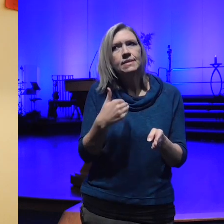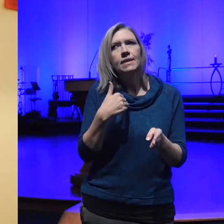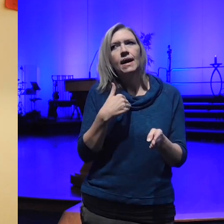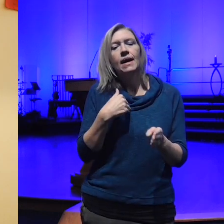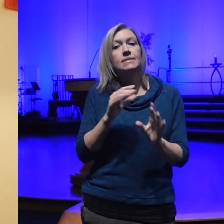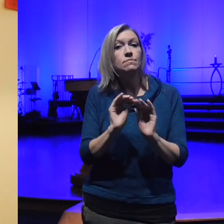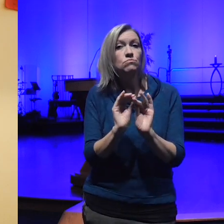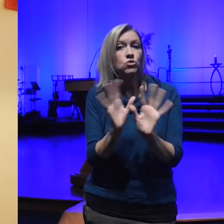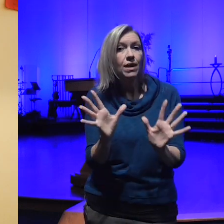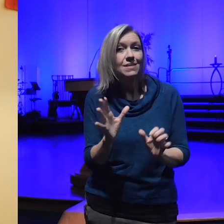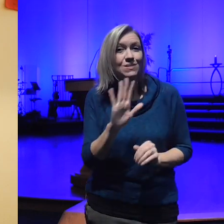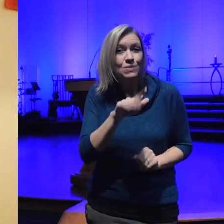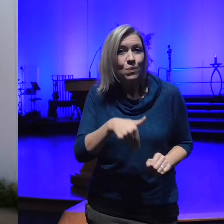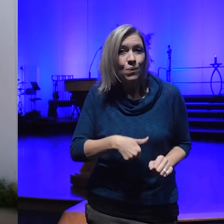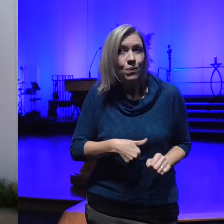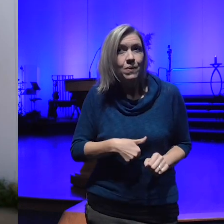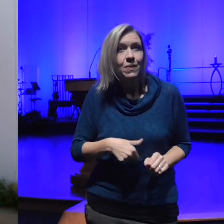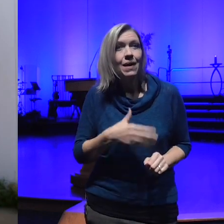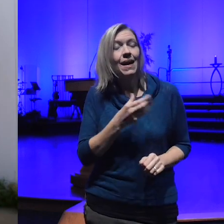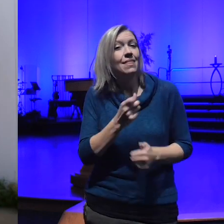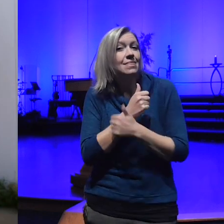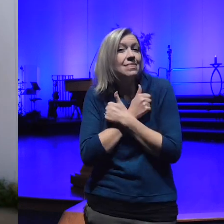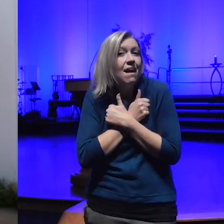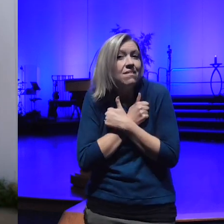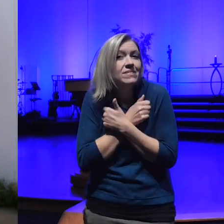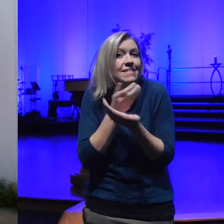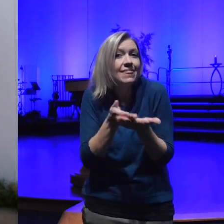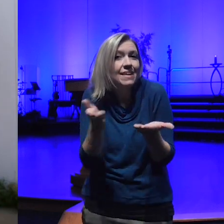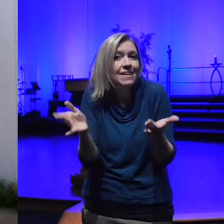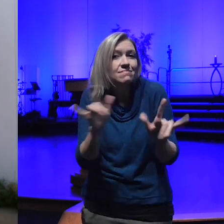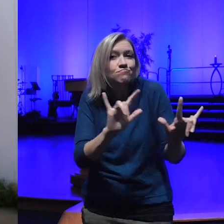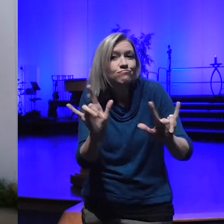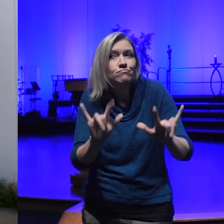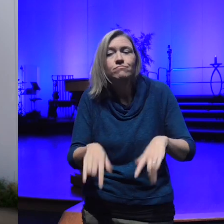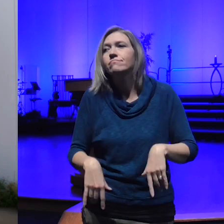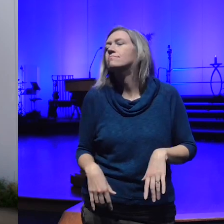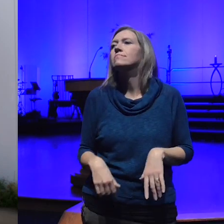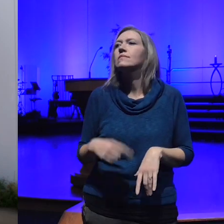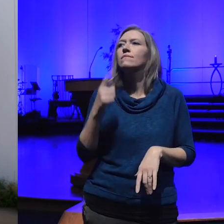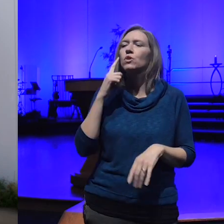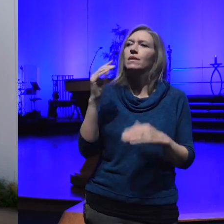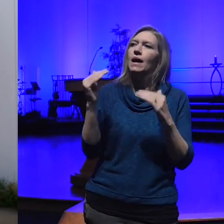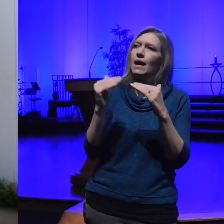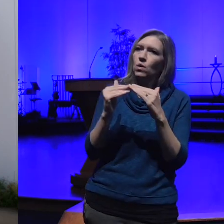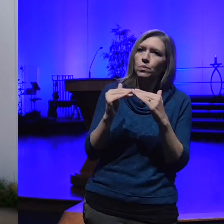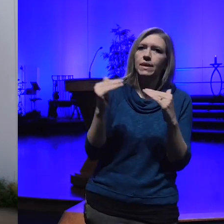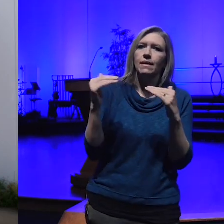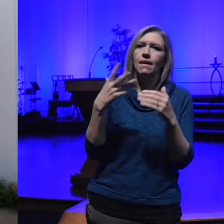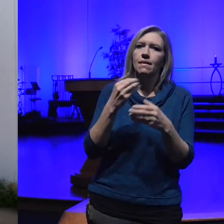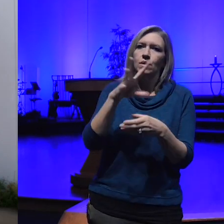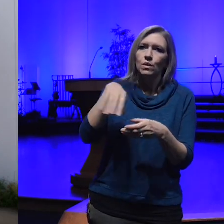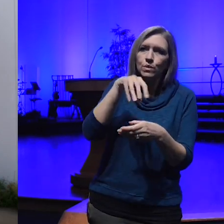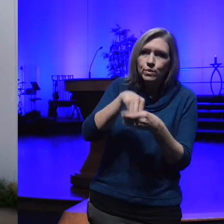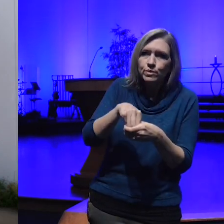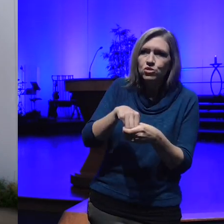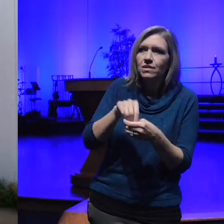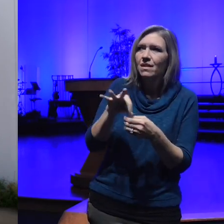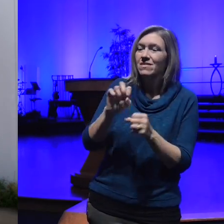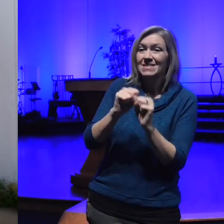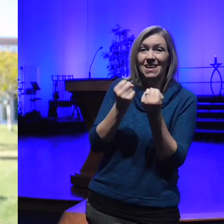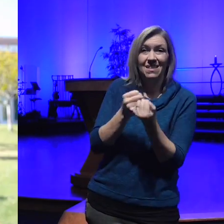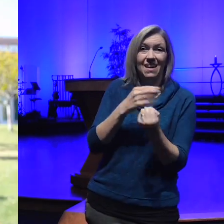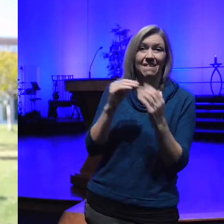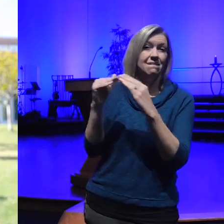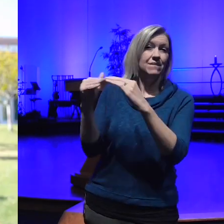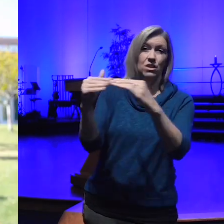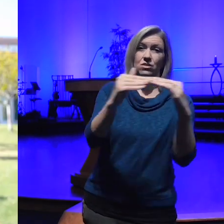and loves things for the equity inclusion of our society and the fairness to all well for